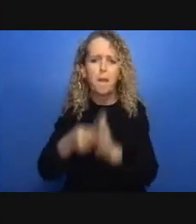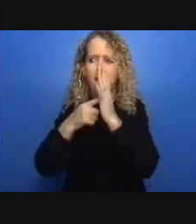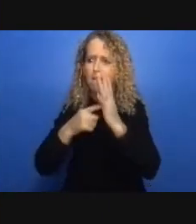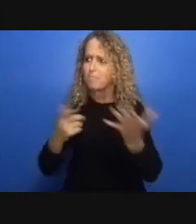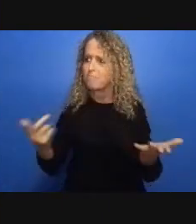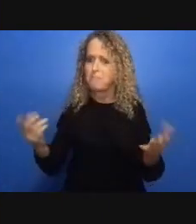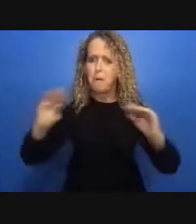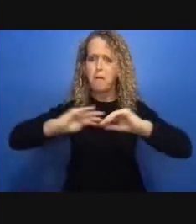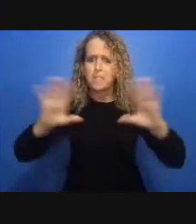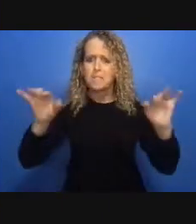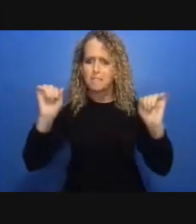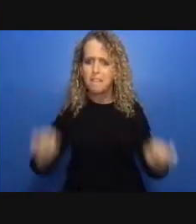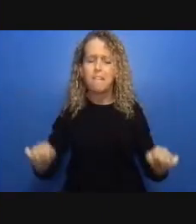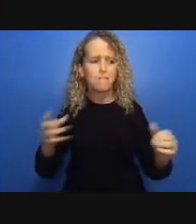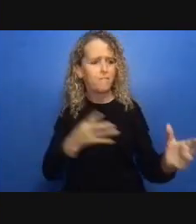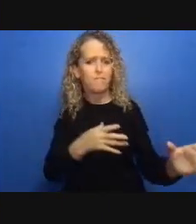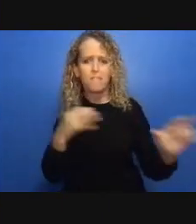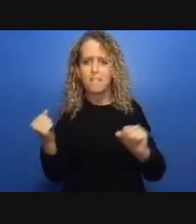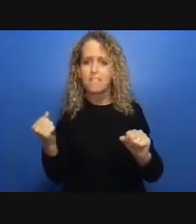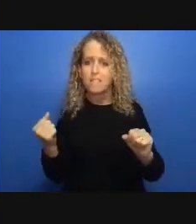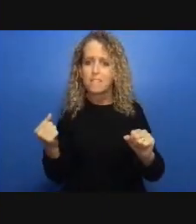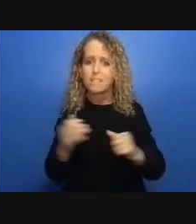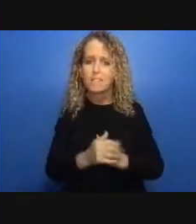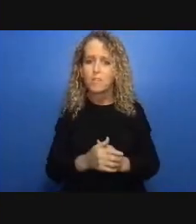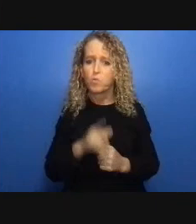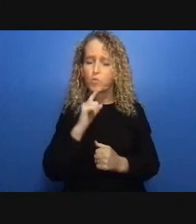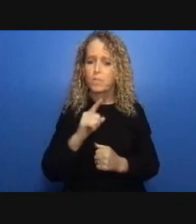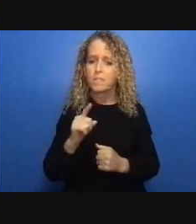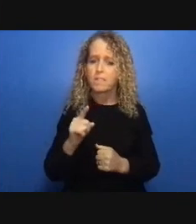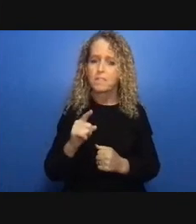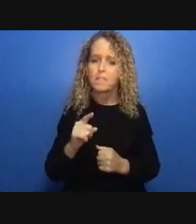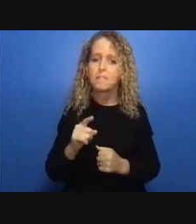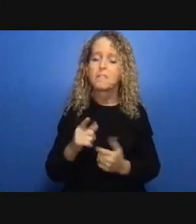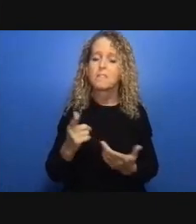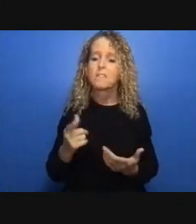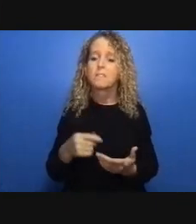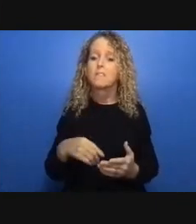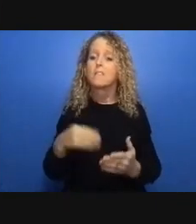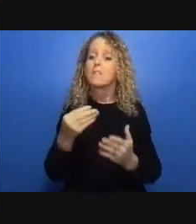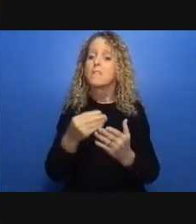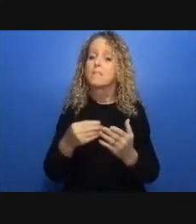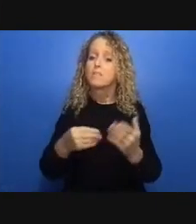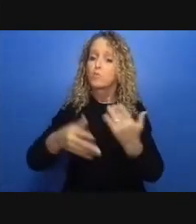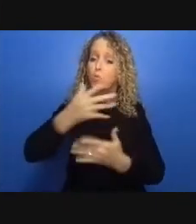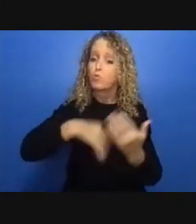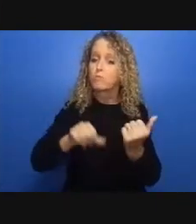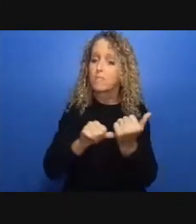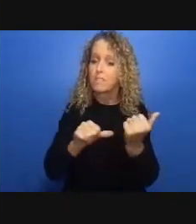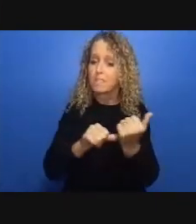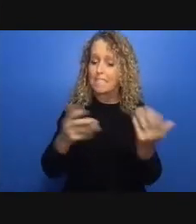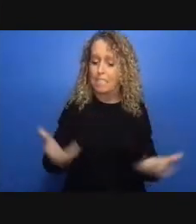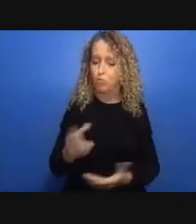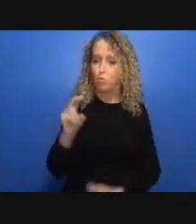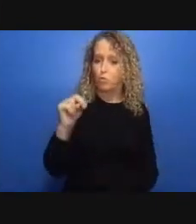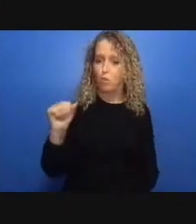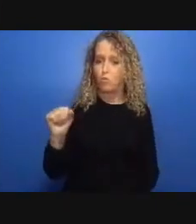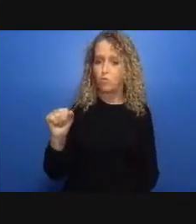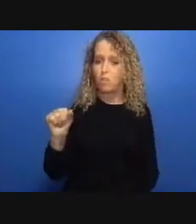right so just just a few ideas regarding regarding what we've seen and regarding where we're going